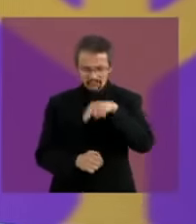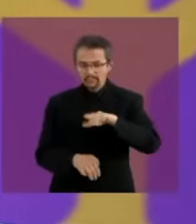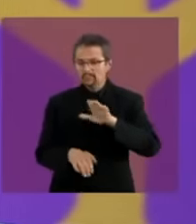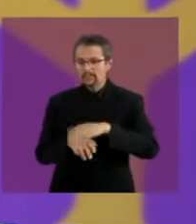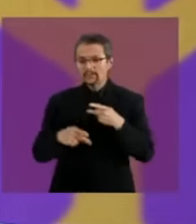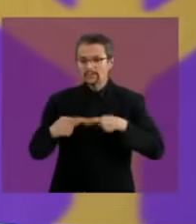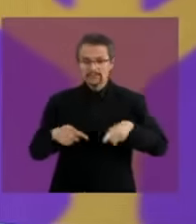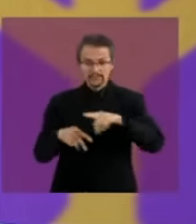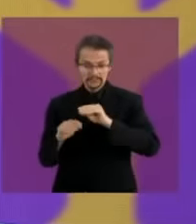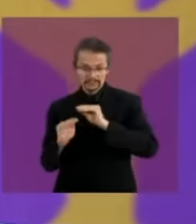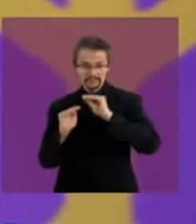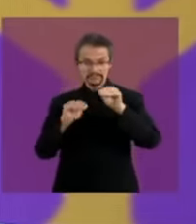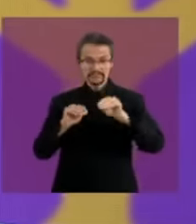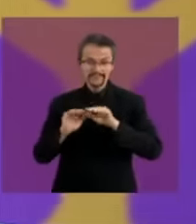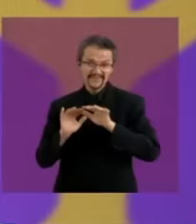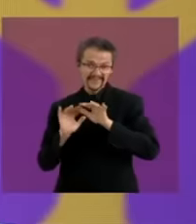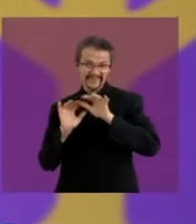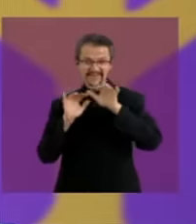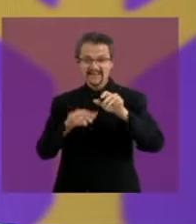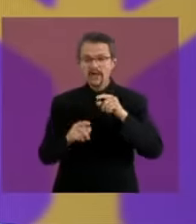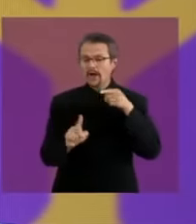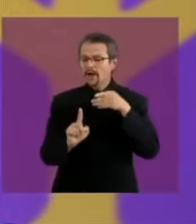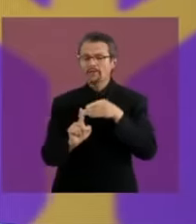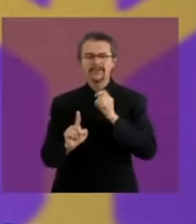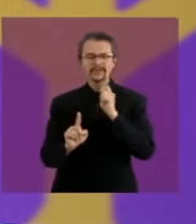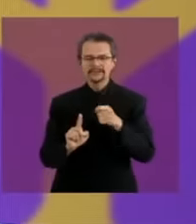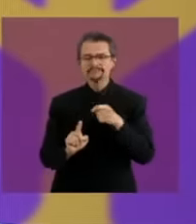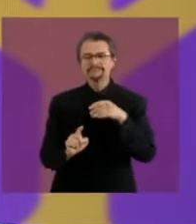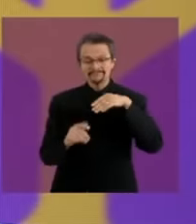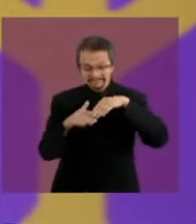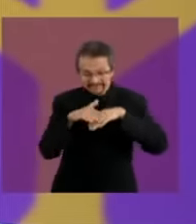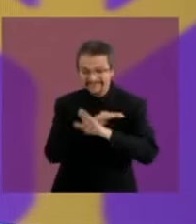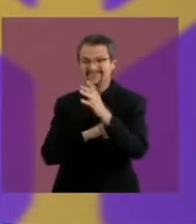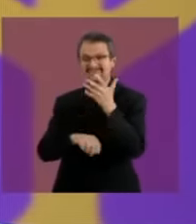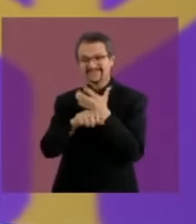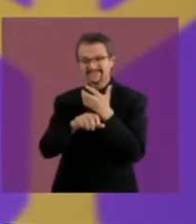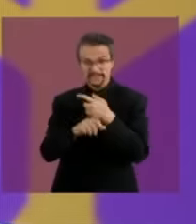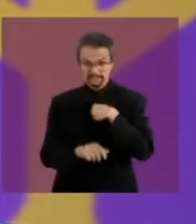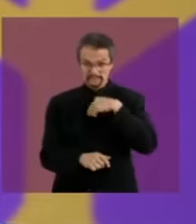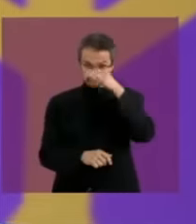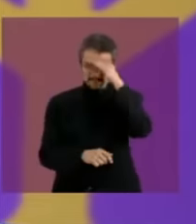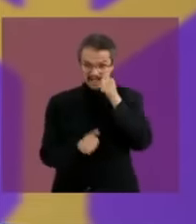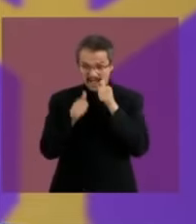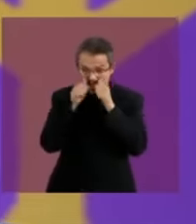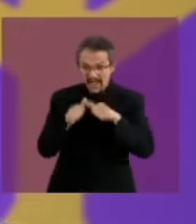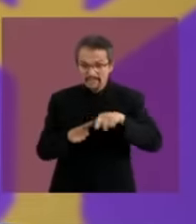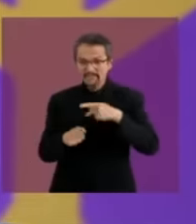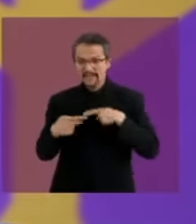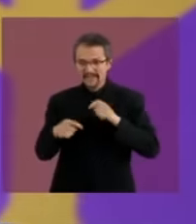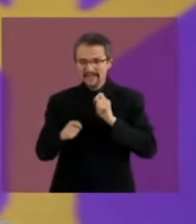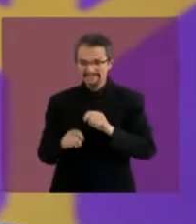and we are going to continue insisting that the best way to address migration is to address the